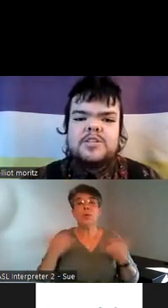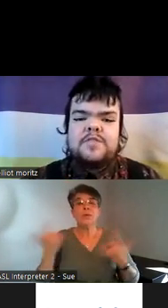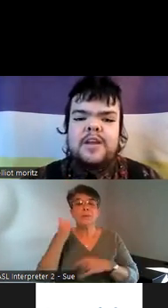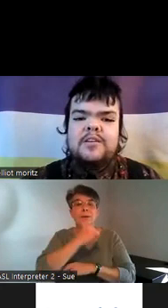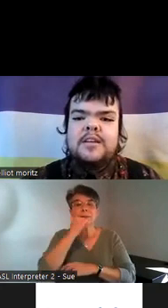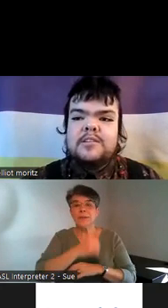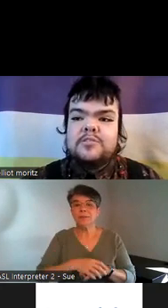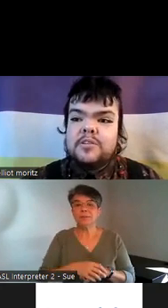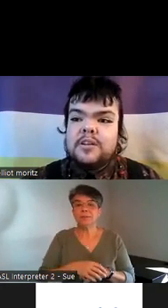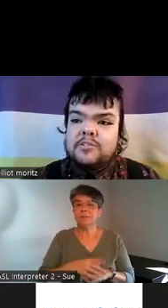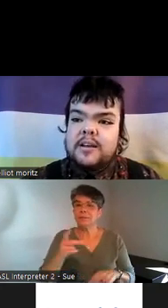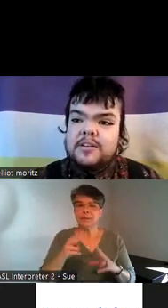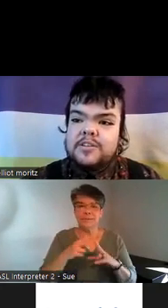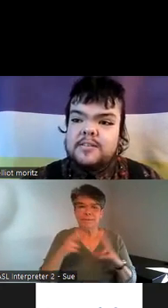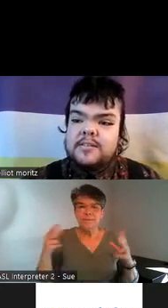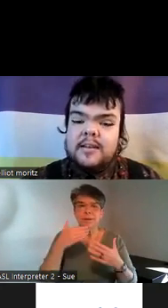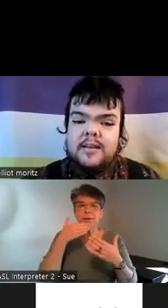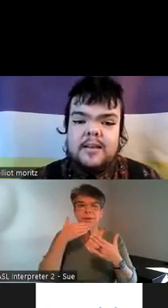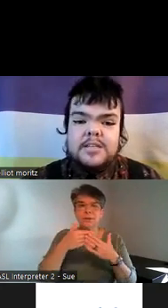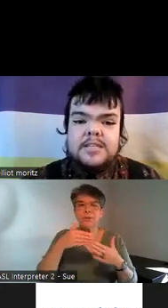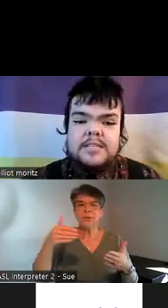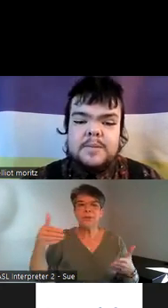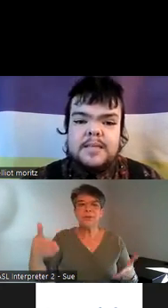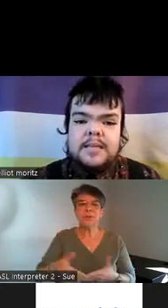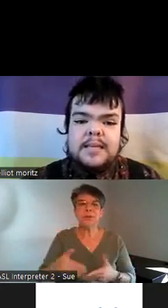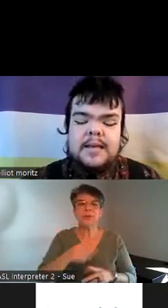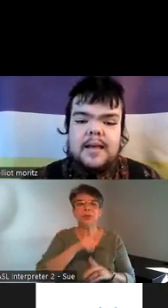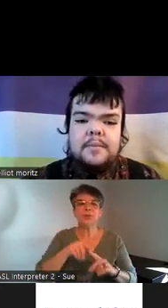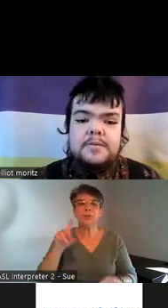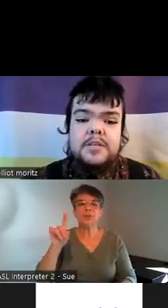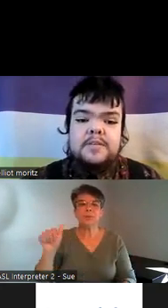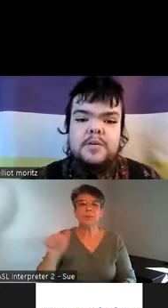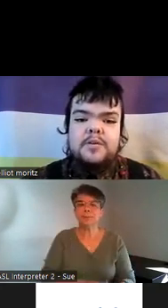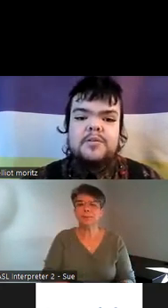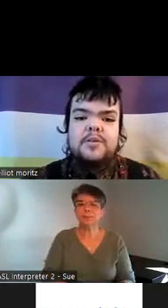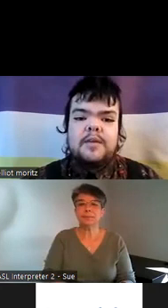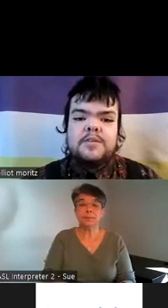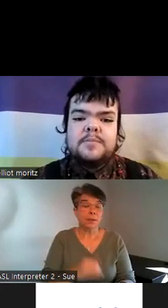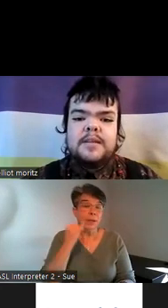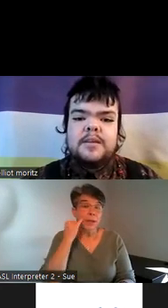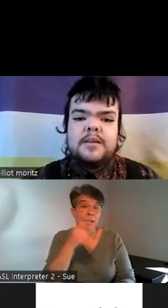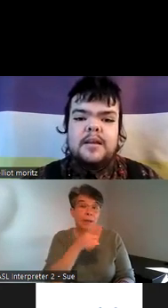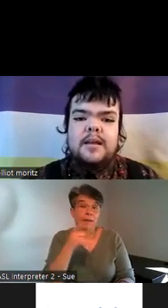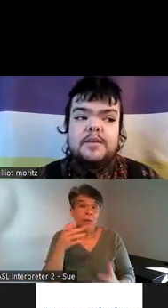she's a very good int introduction to disability um especially if you're looking for somebody like